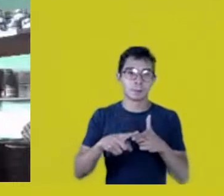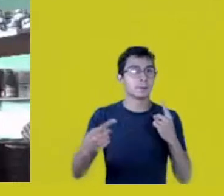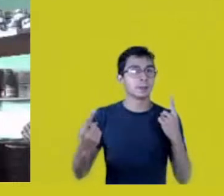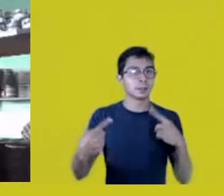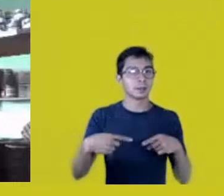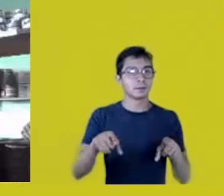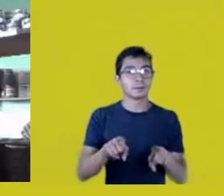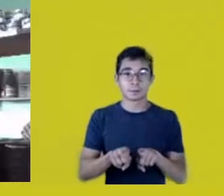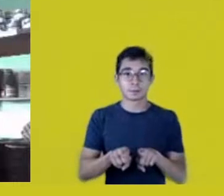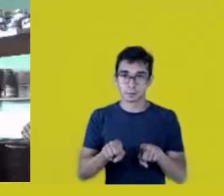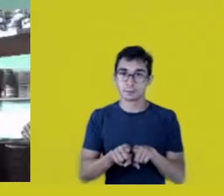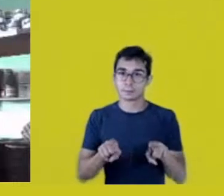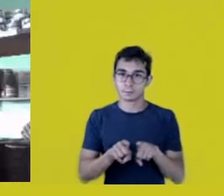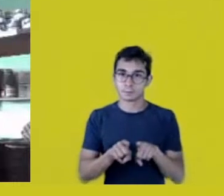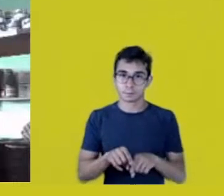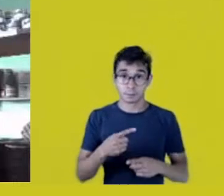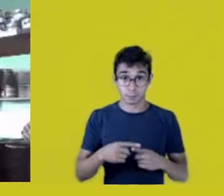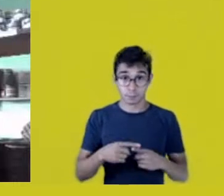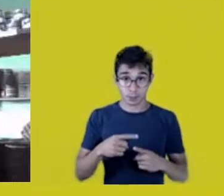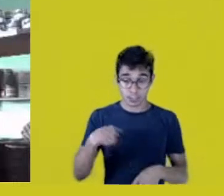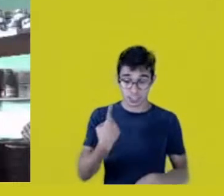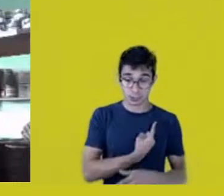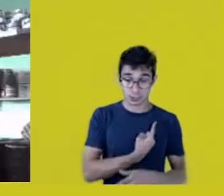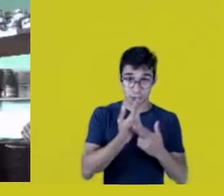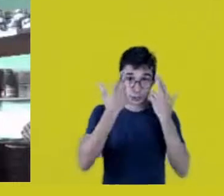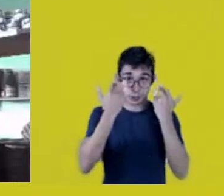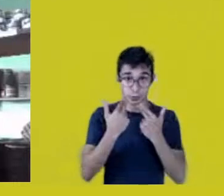because we are 96 Baniwa communities,